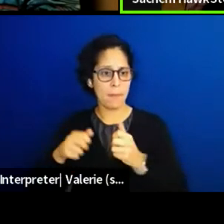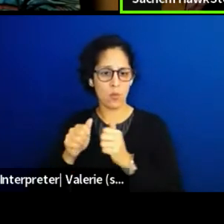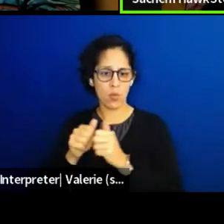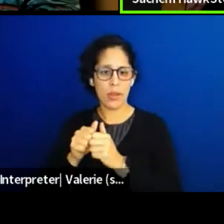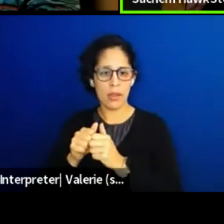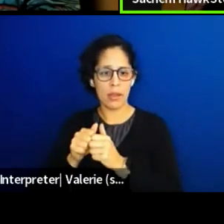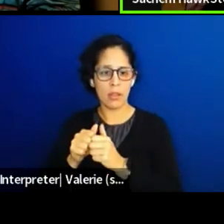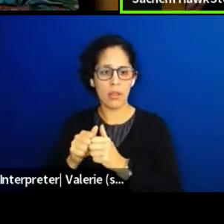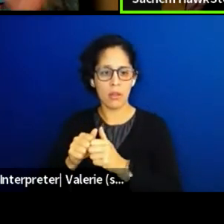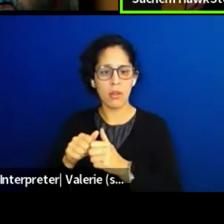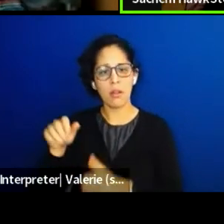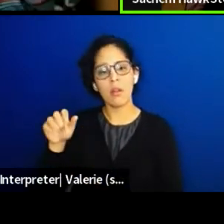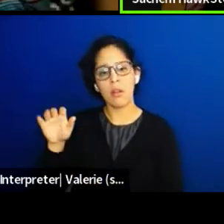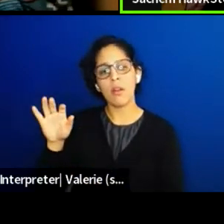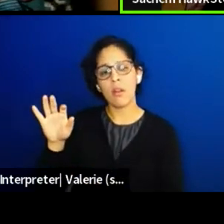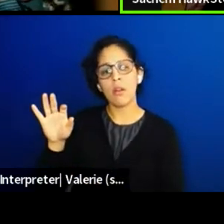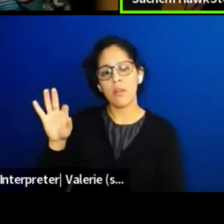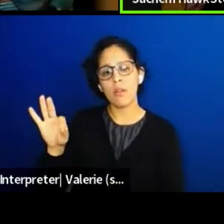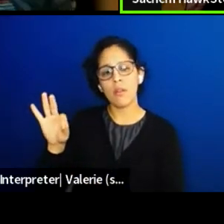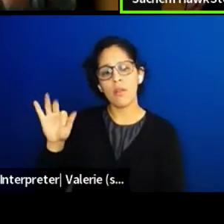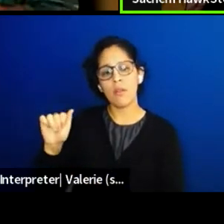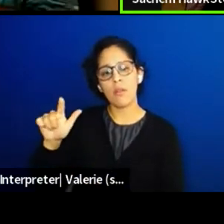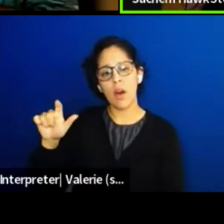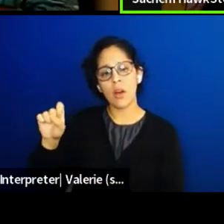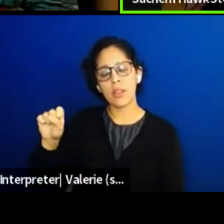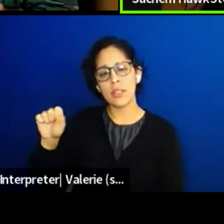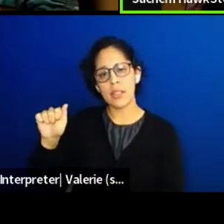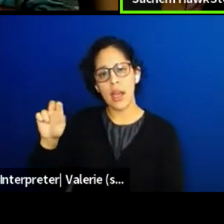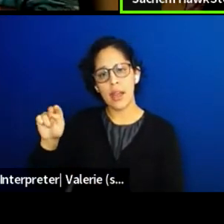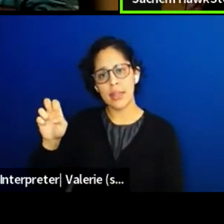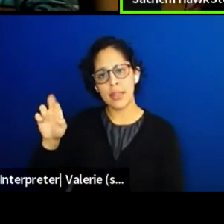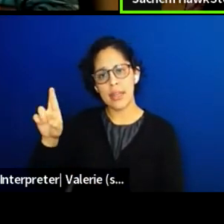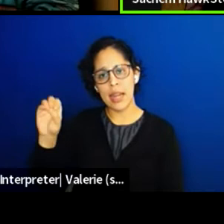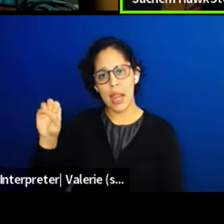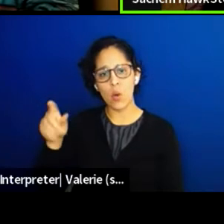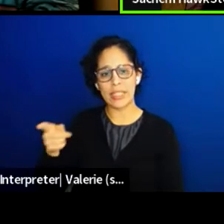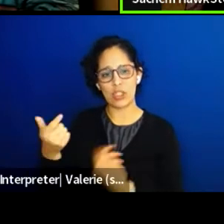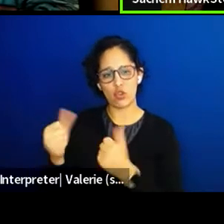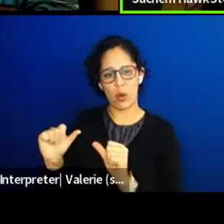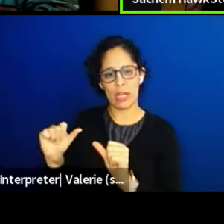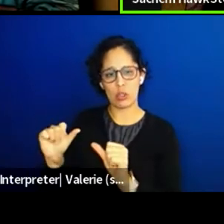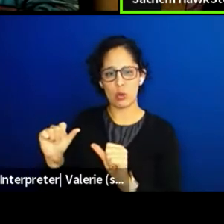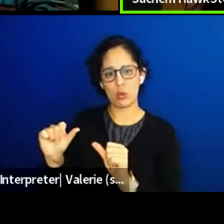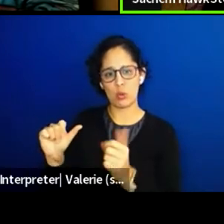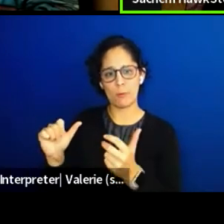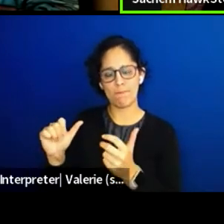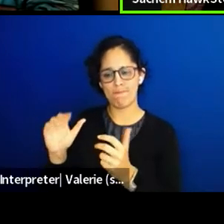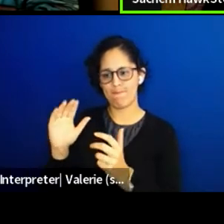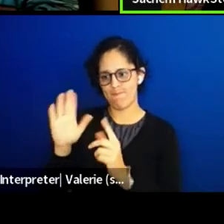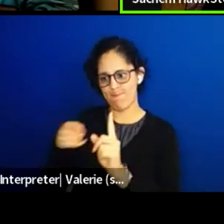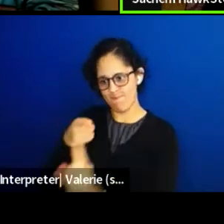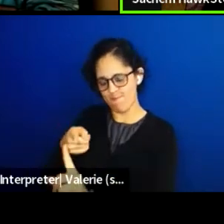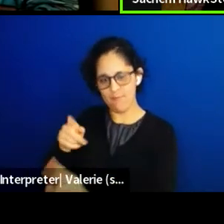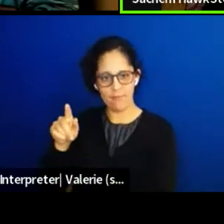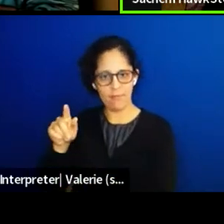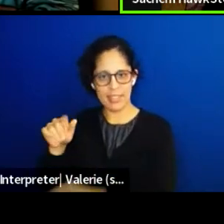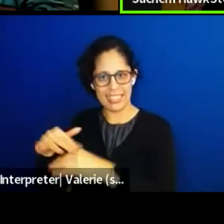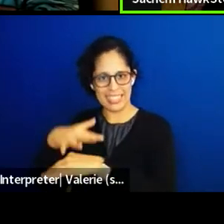where he's trying to demarcate the indigenous territories so that the farmers and the miners can come in